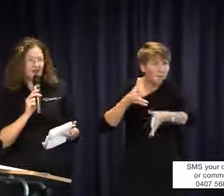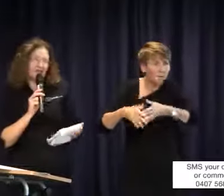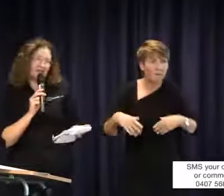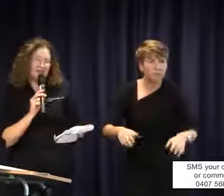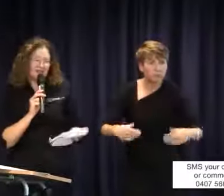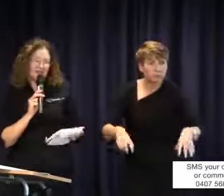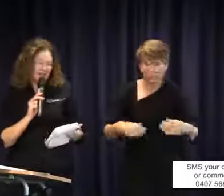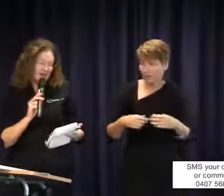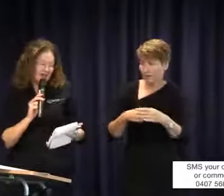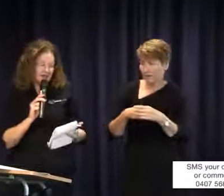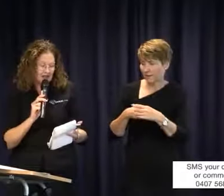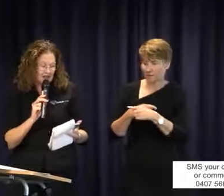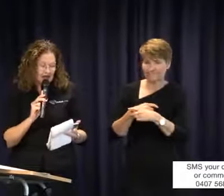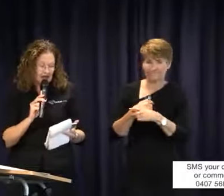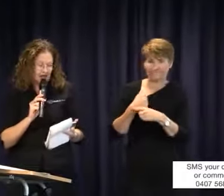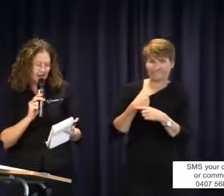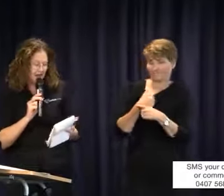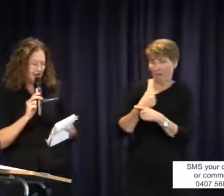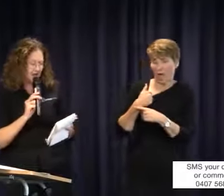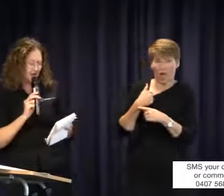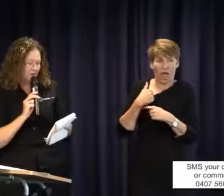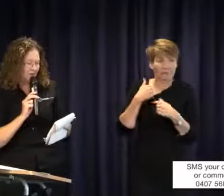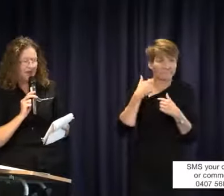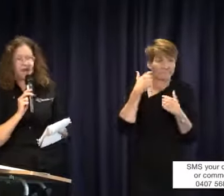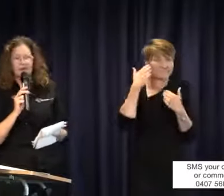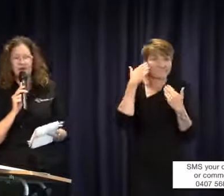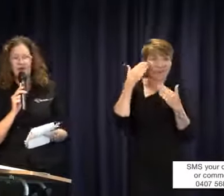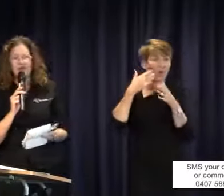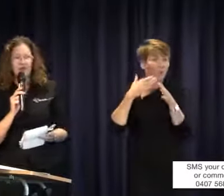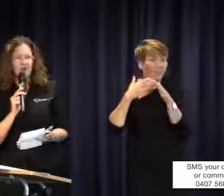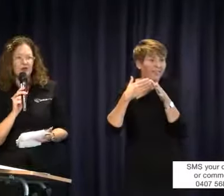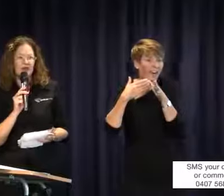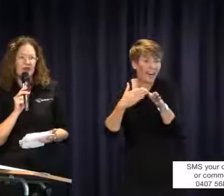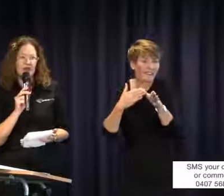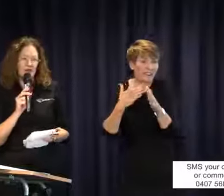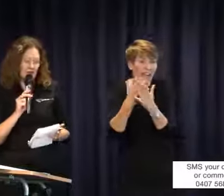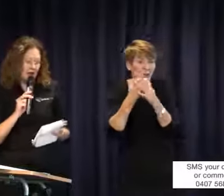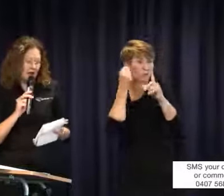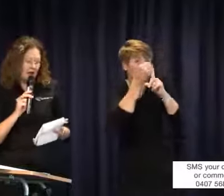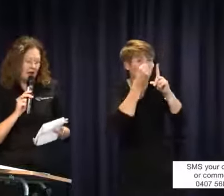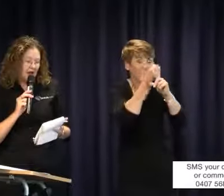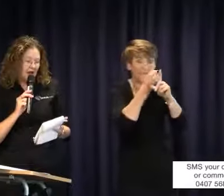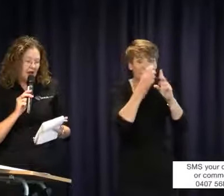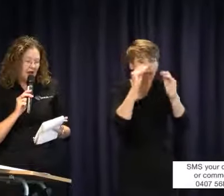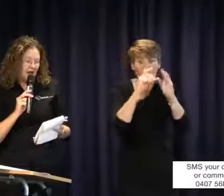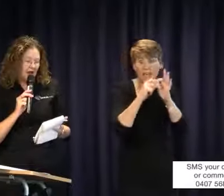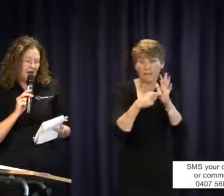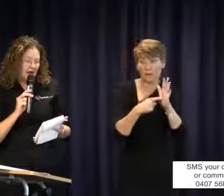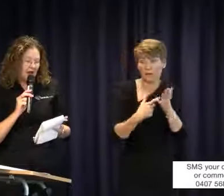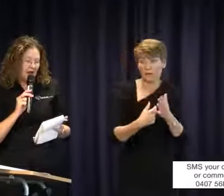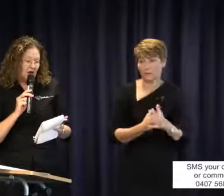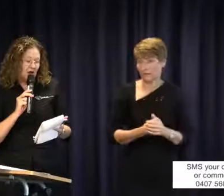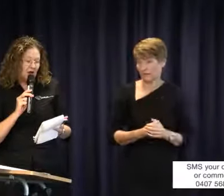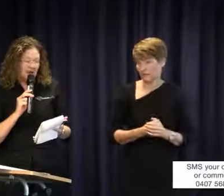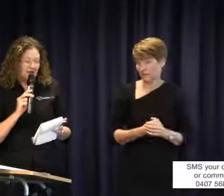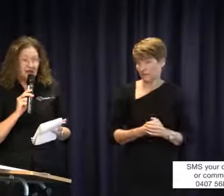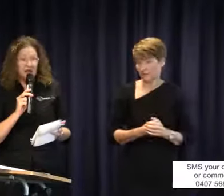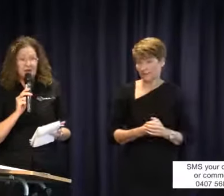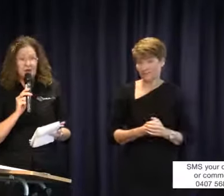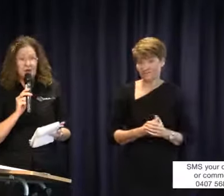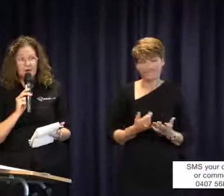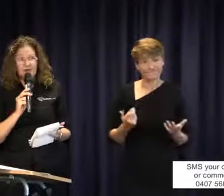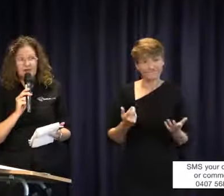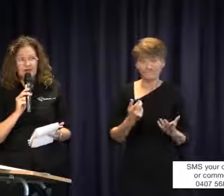I don't know the answer other than we have to ensure that we stand up for what we believe